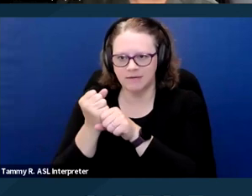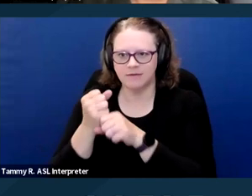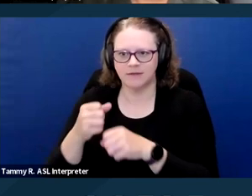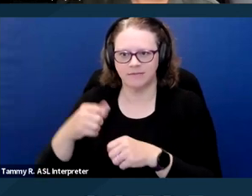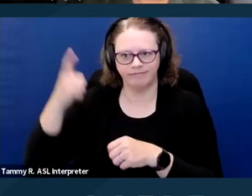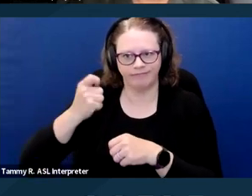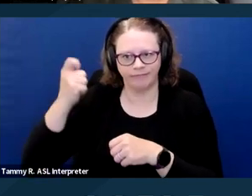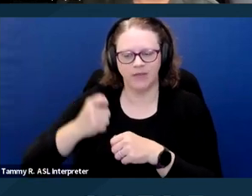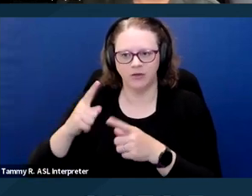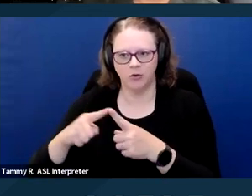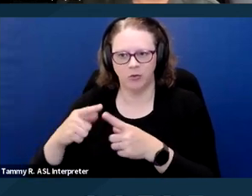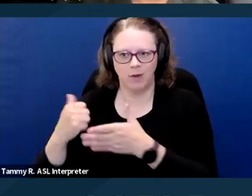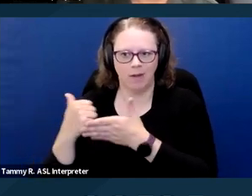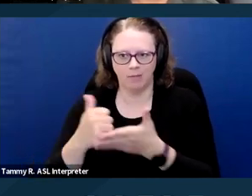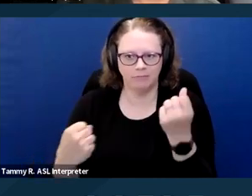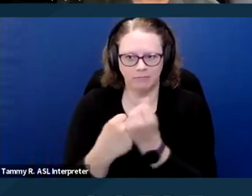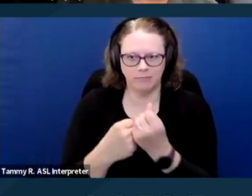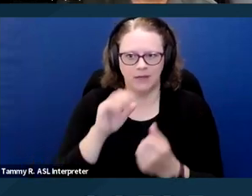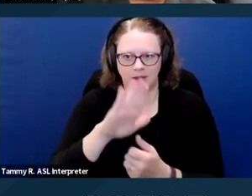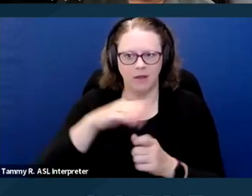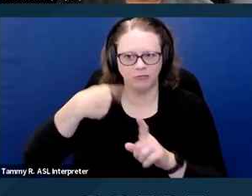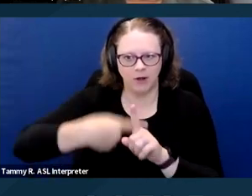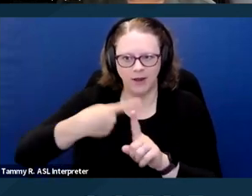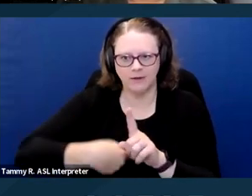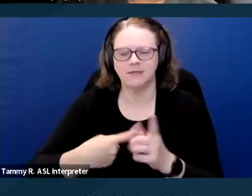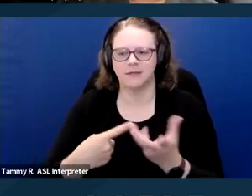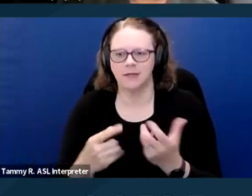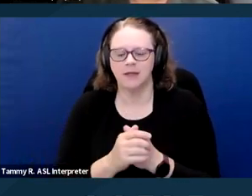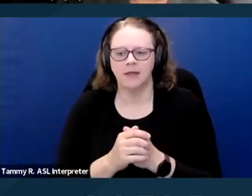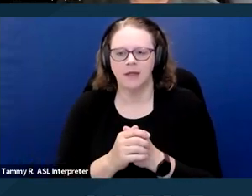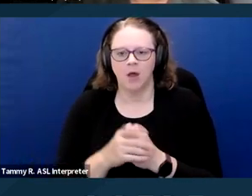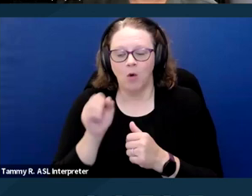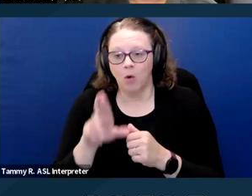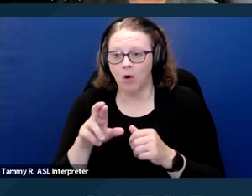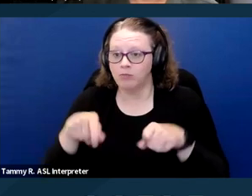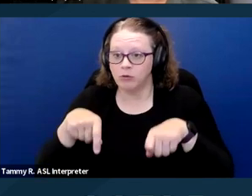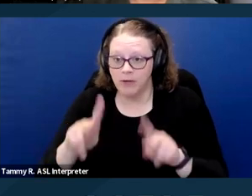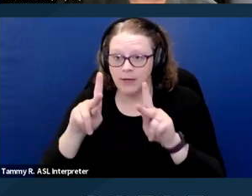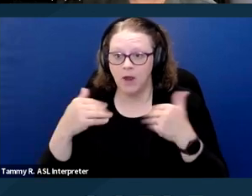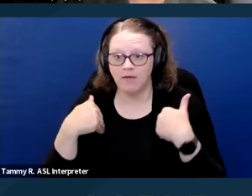of change that's required as a reasonable accommodation or allowing a co-signer on a lease